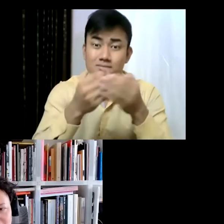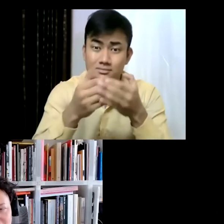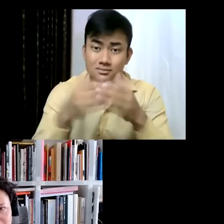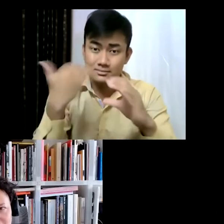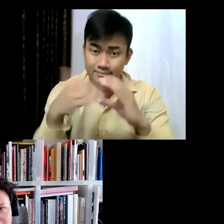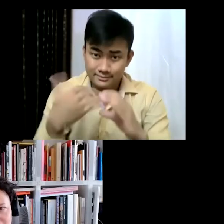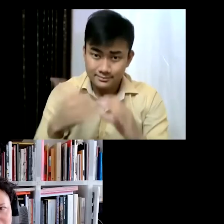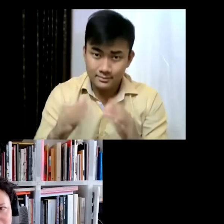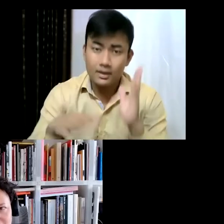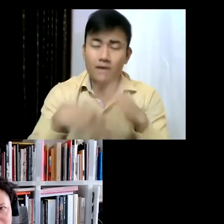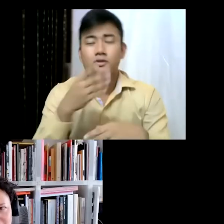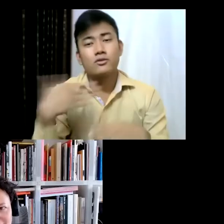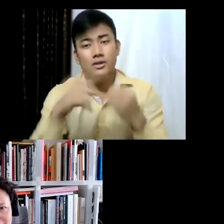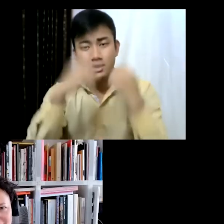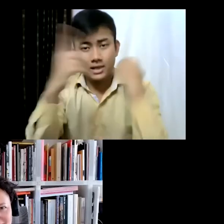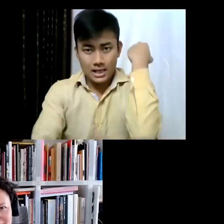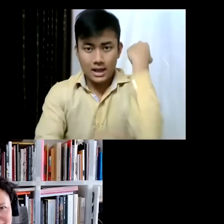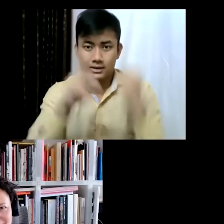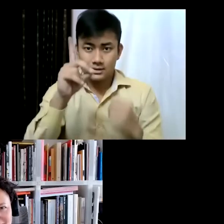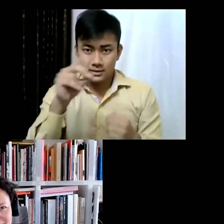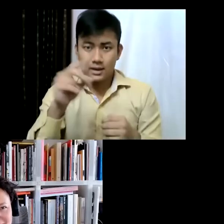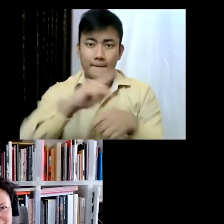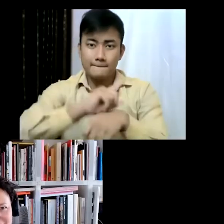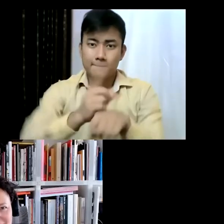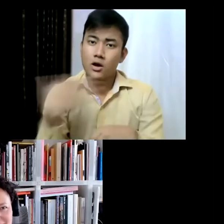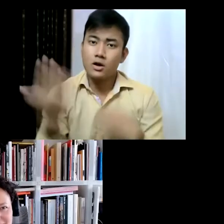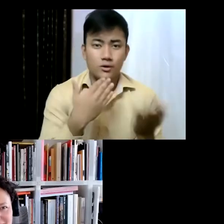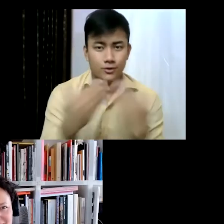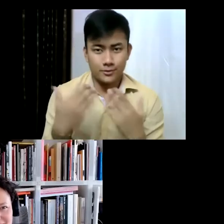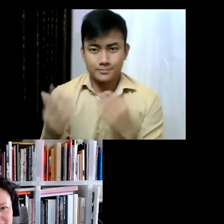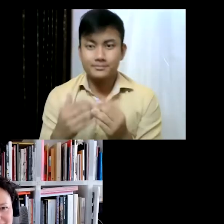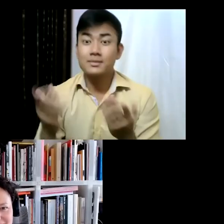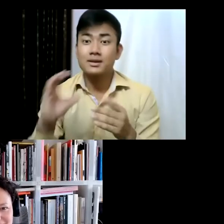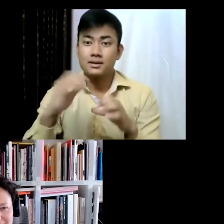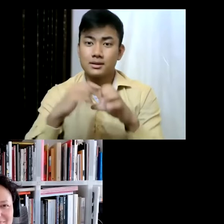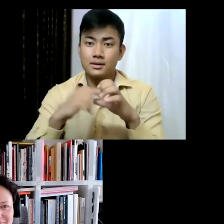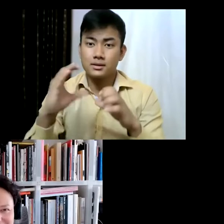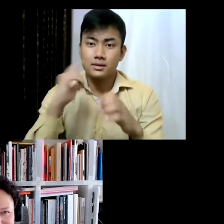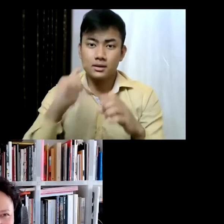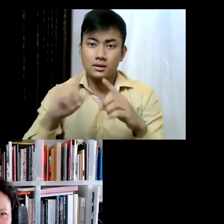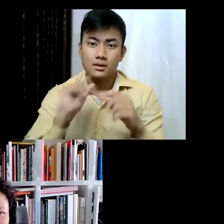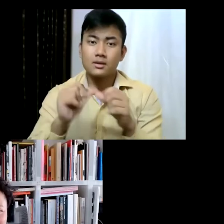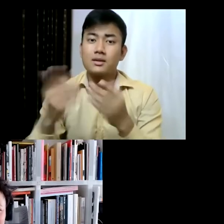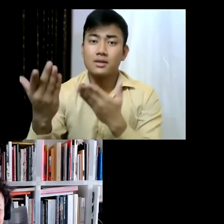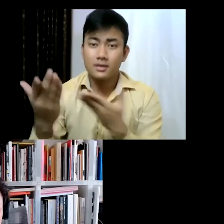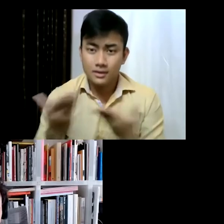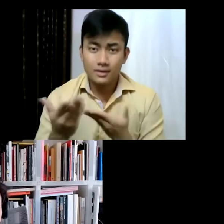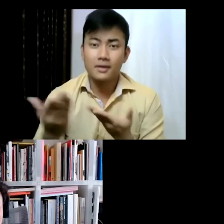some questions. Cecilia, thank you for being with us today! Thank you so much for inviting